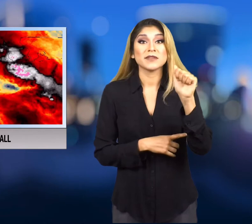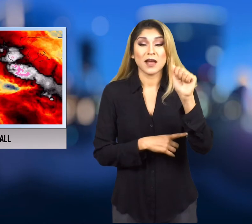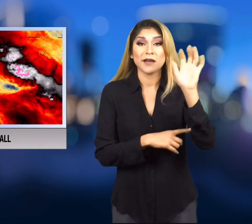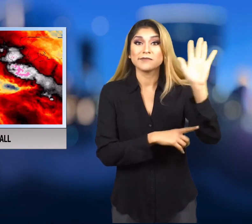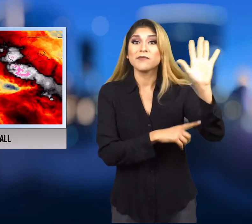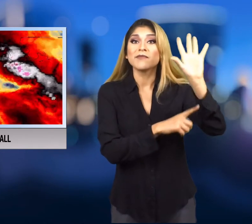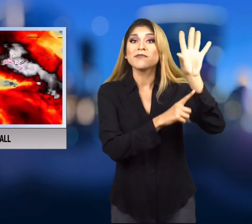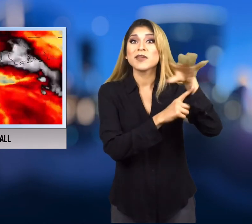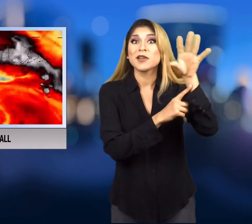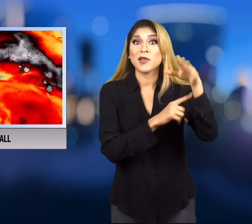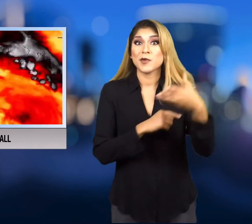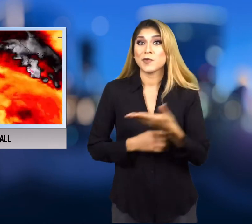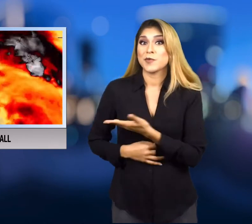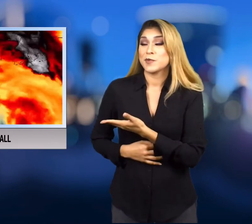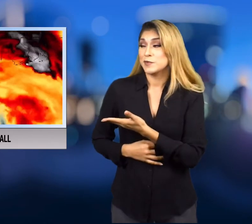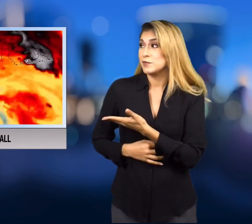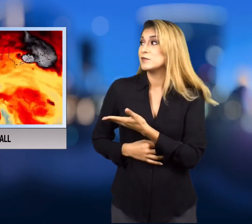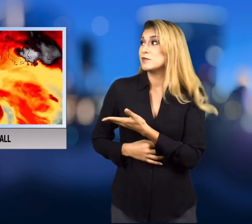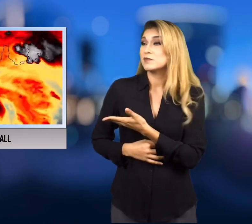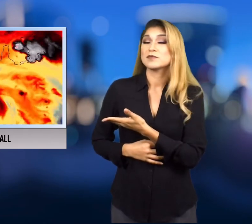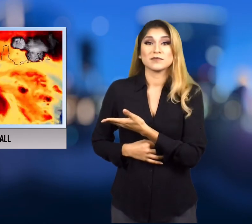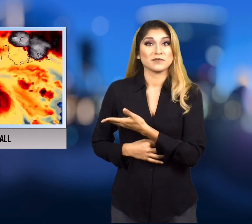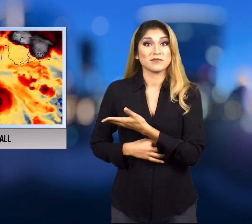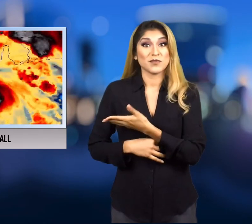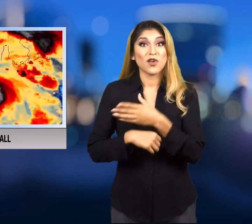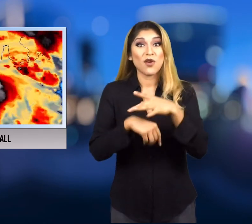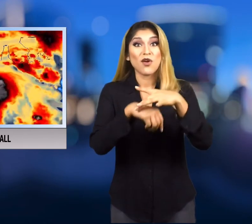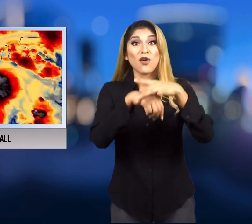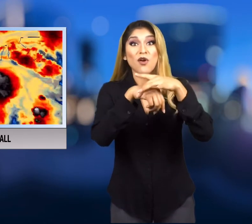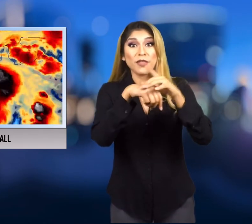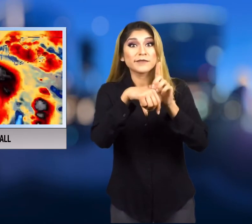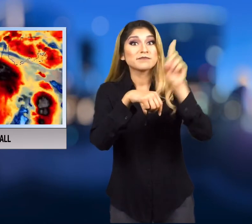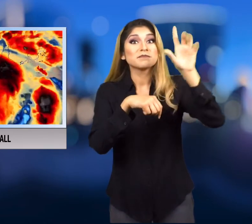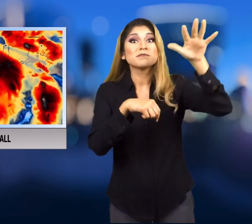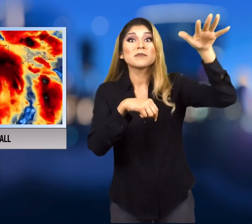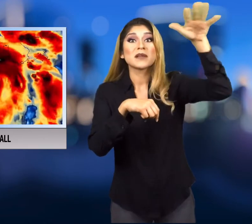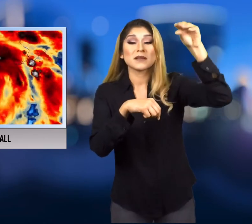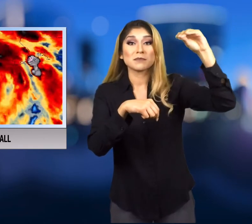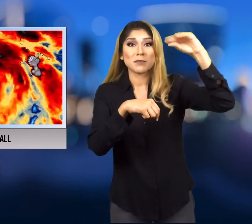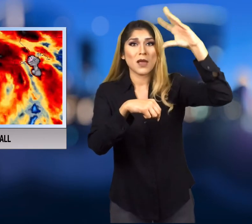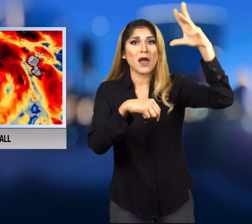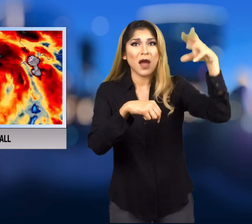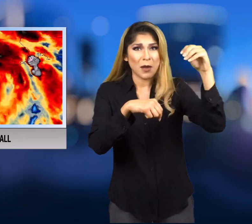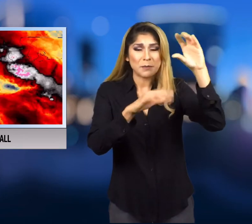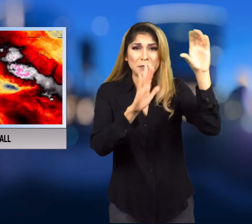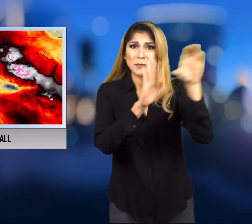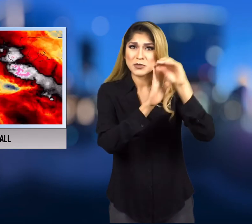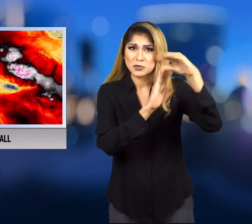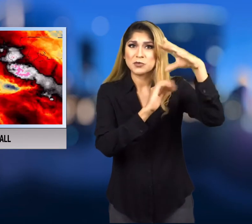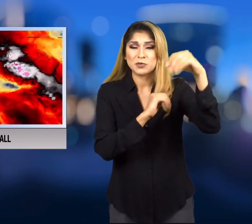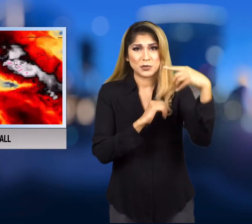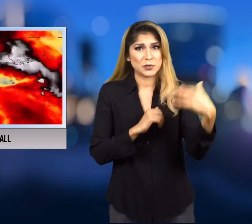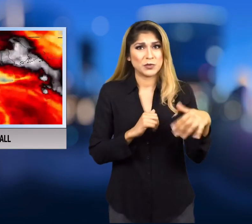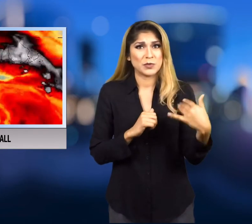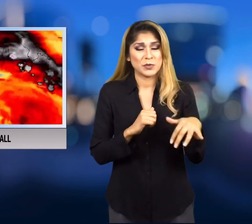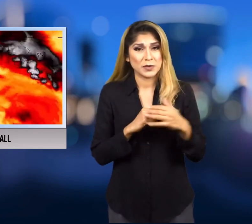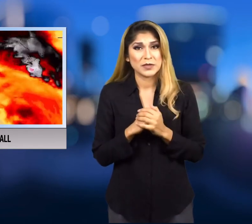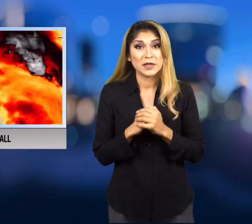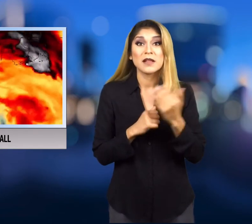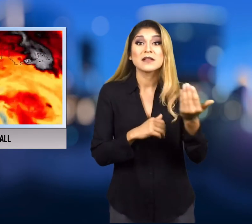This is video from NASA. You can see Hurricane Nate from space.